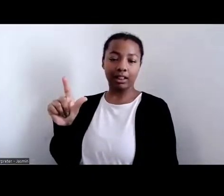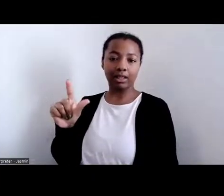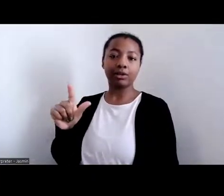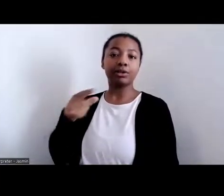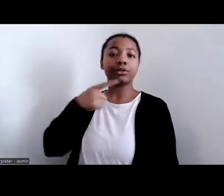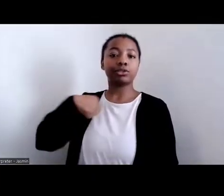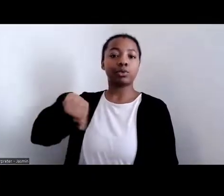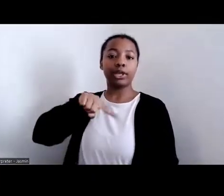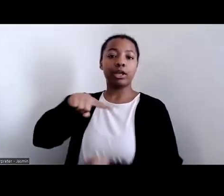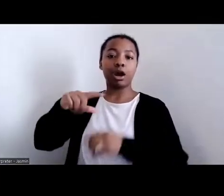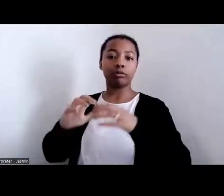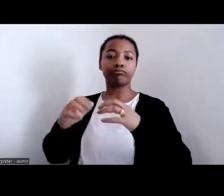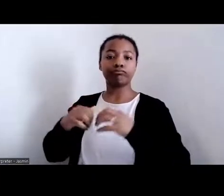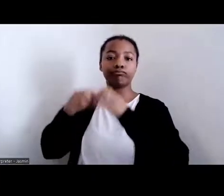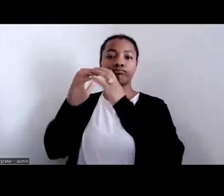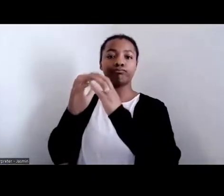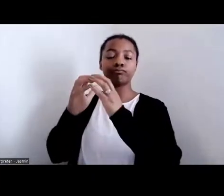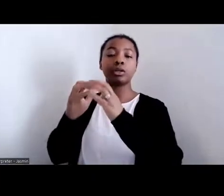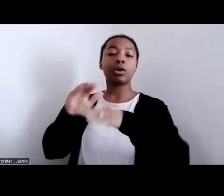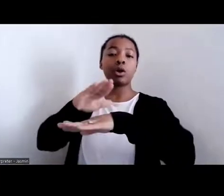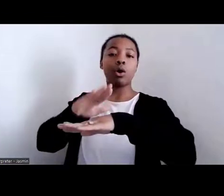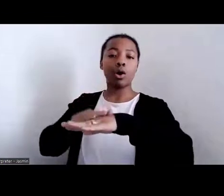of the Piscataway people.